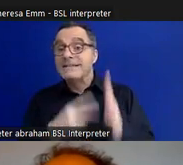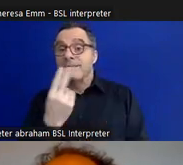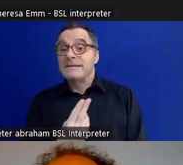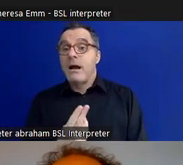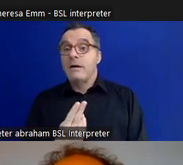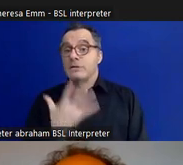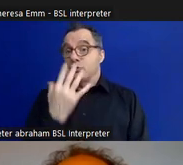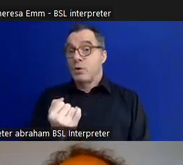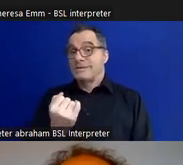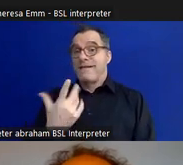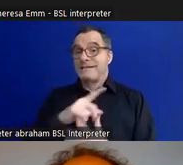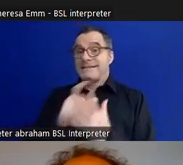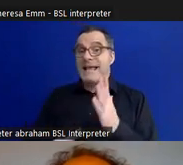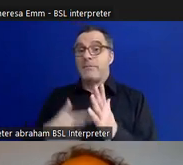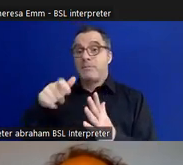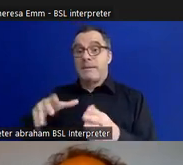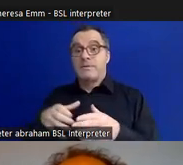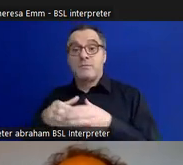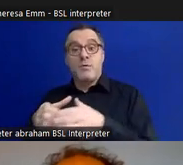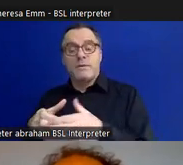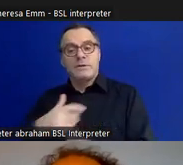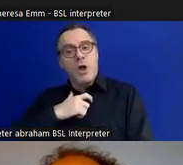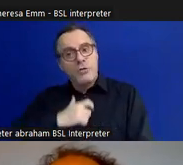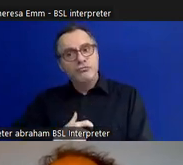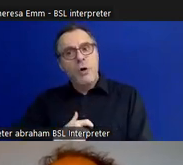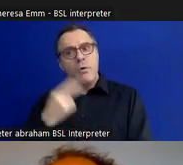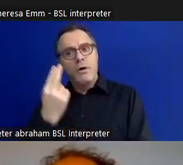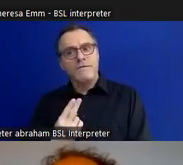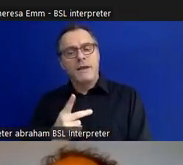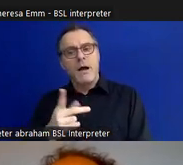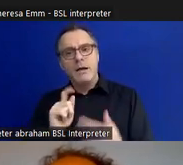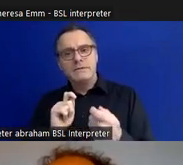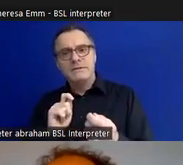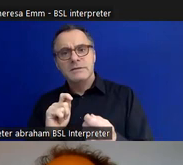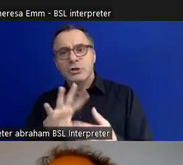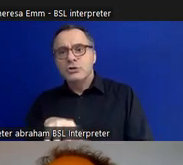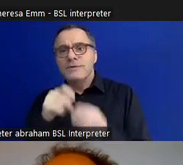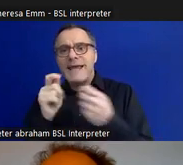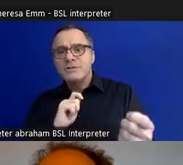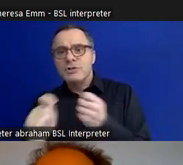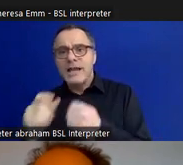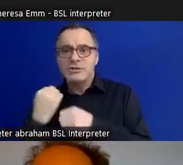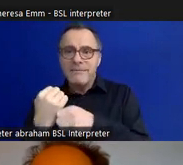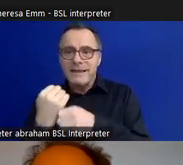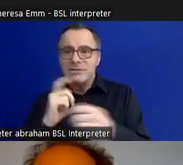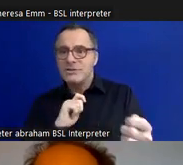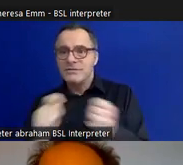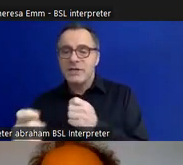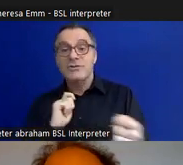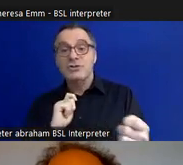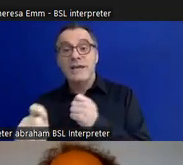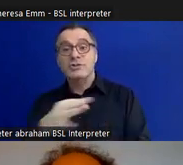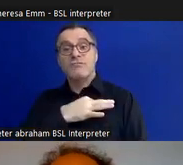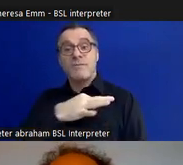and the role of the arts in shaping changes, and the campaigning for changes around representation